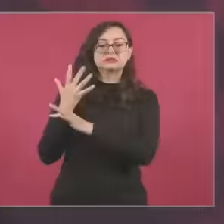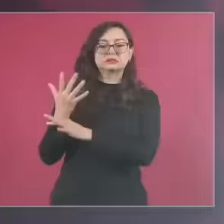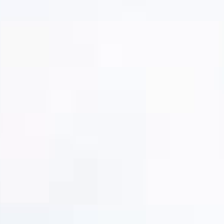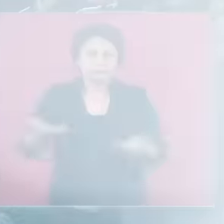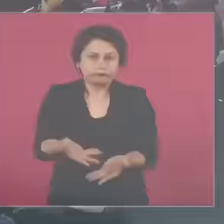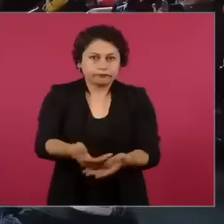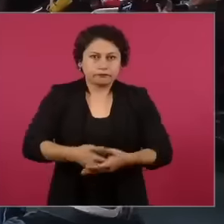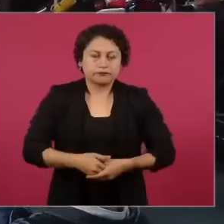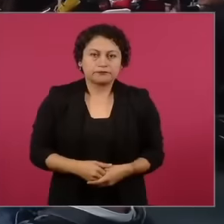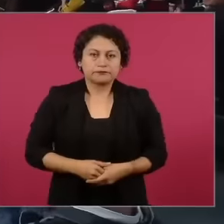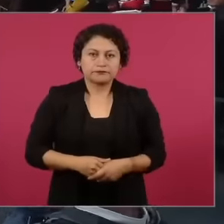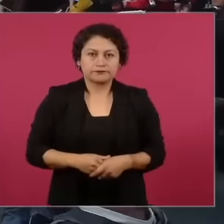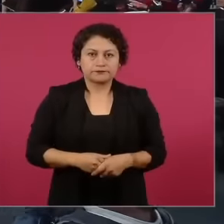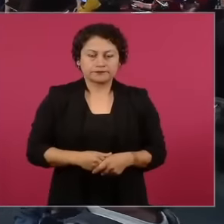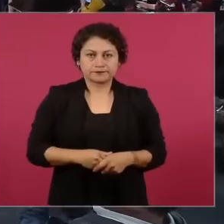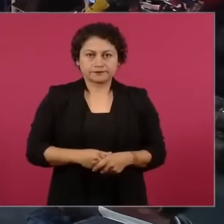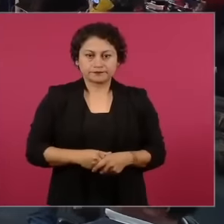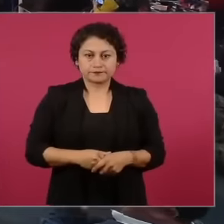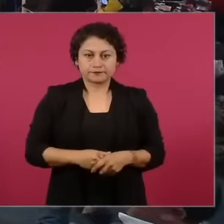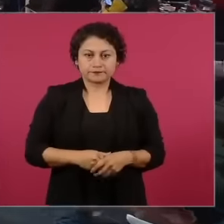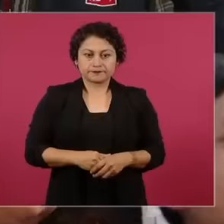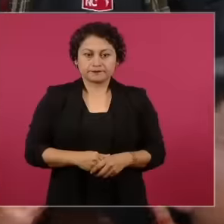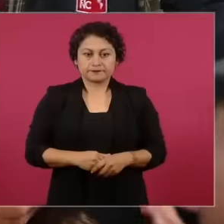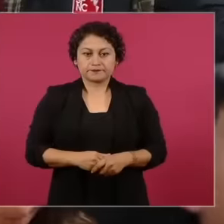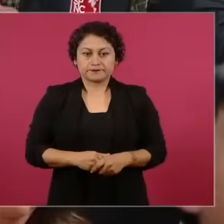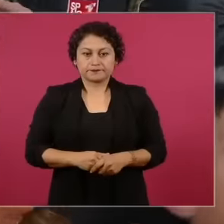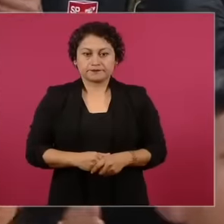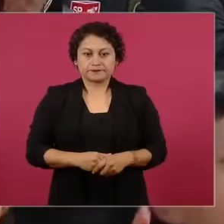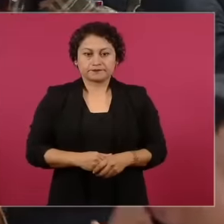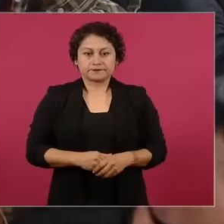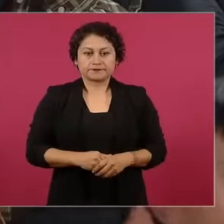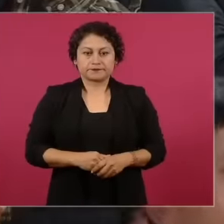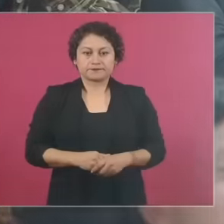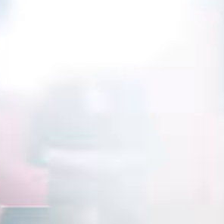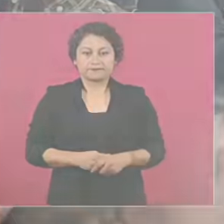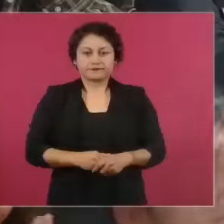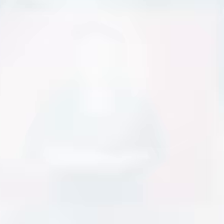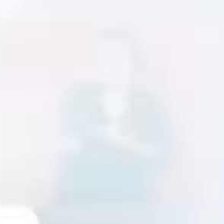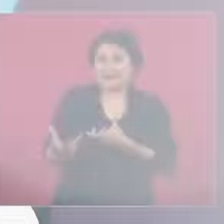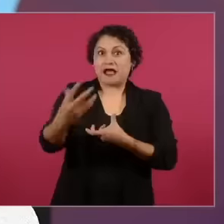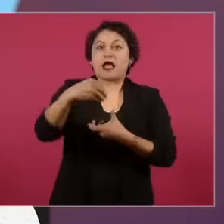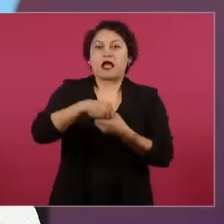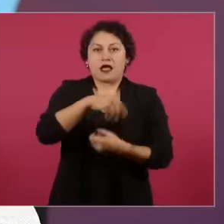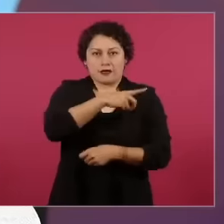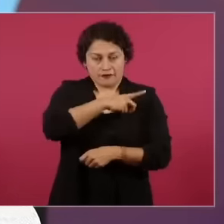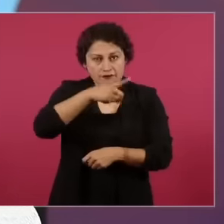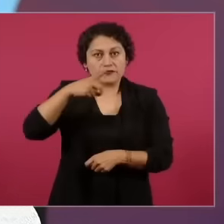at the start of the event that will last two days, communicators such as Nancy Flores participated.